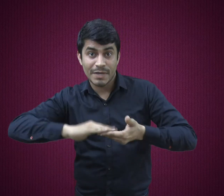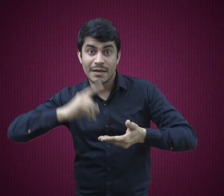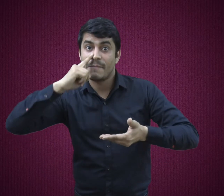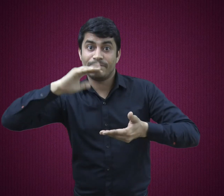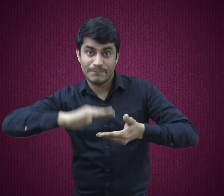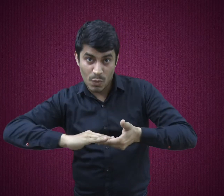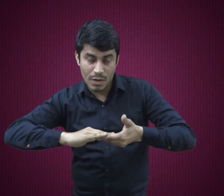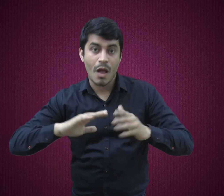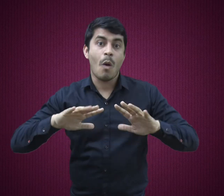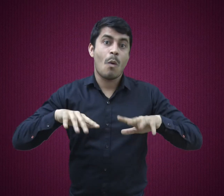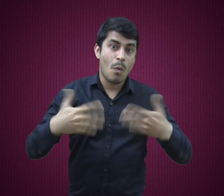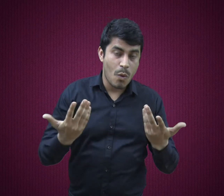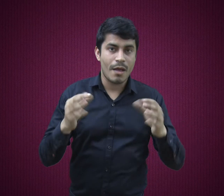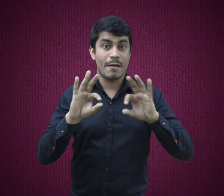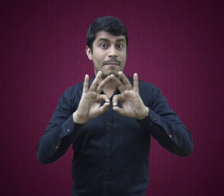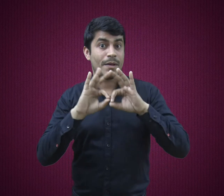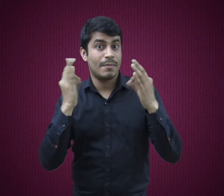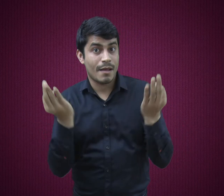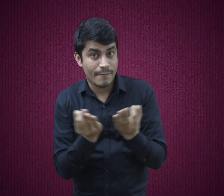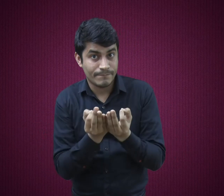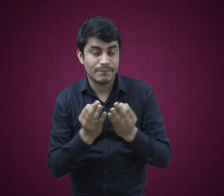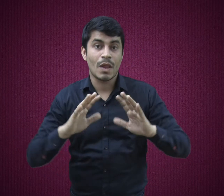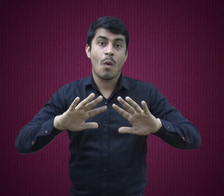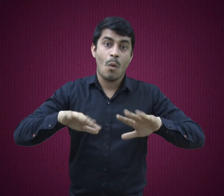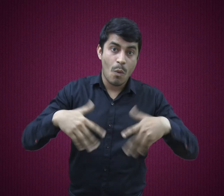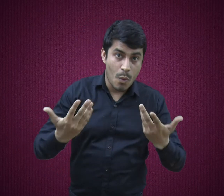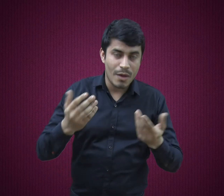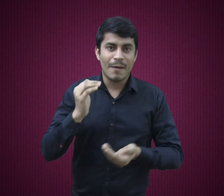A photo frame is used to display beautiful moments and images